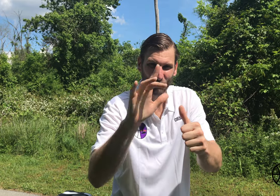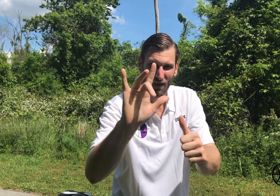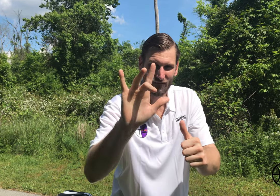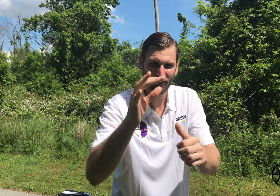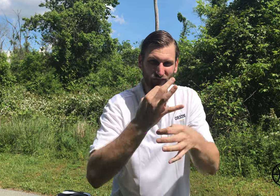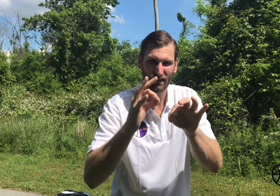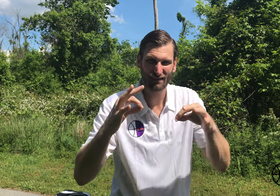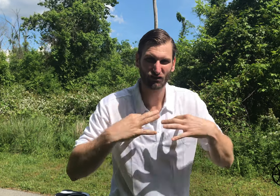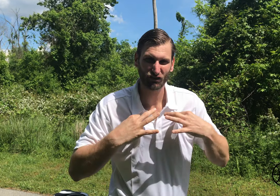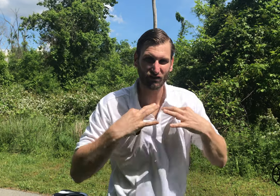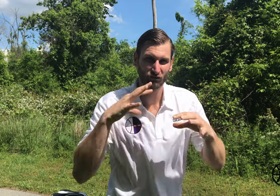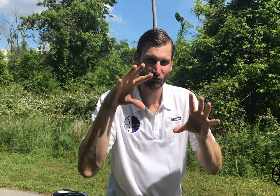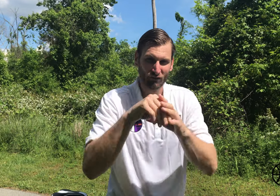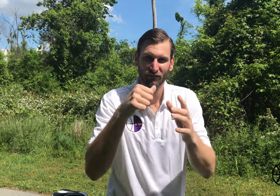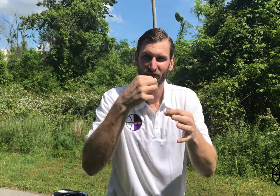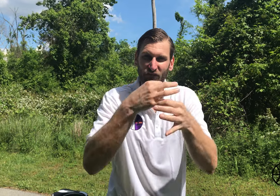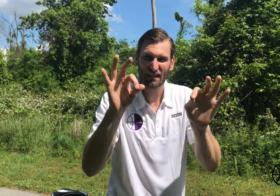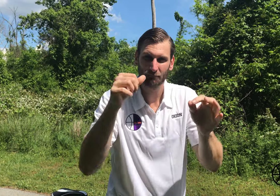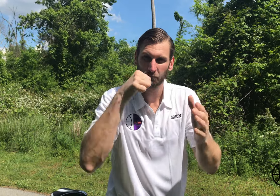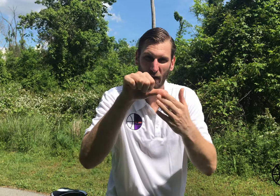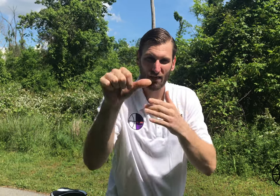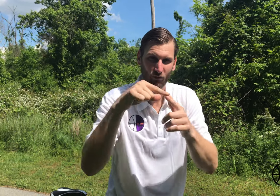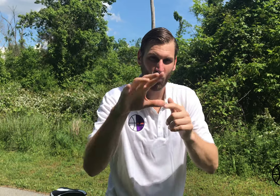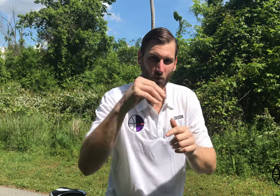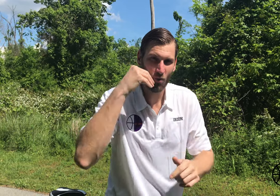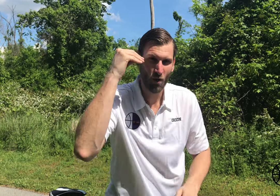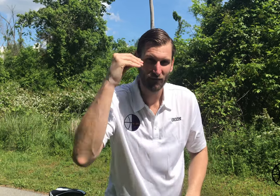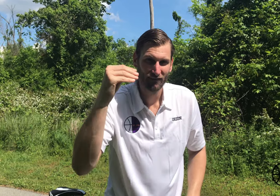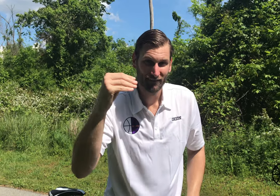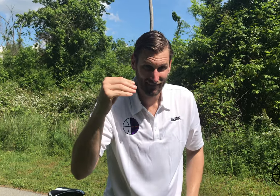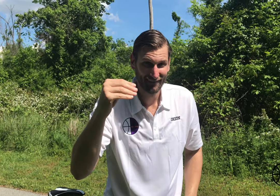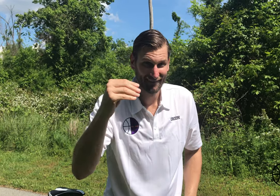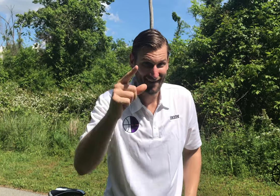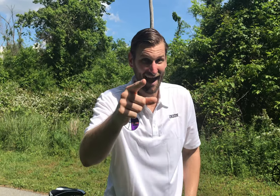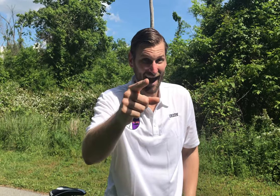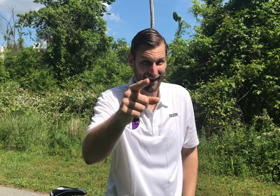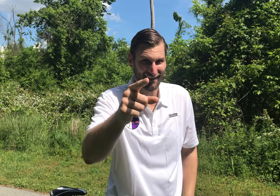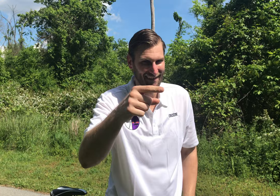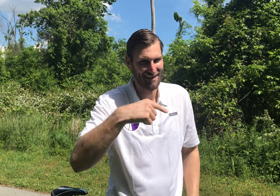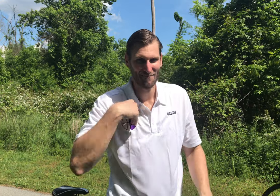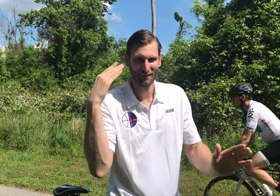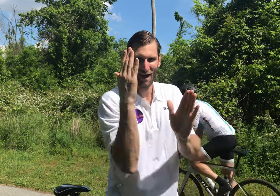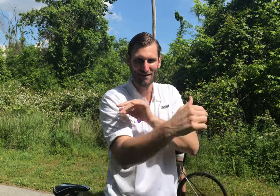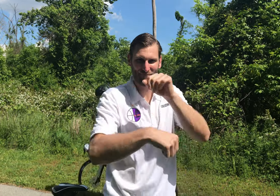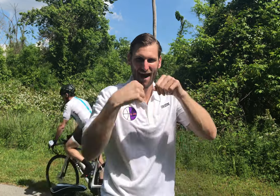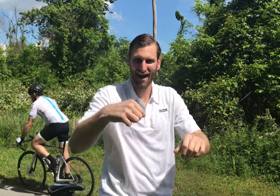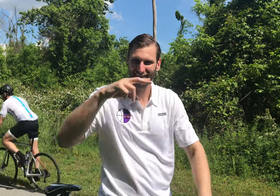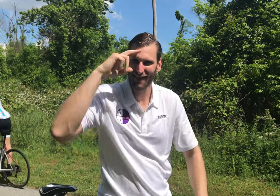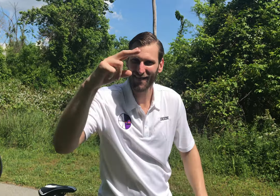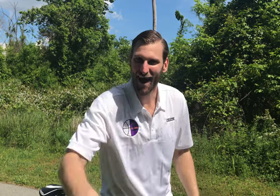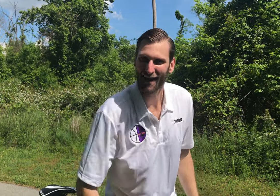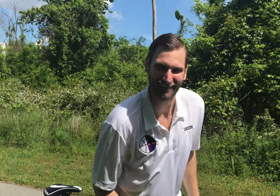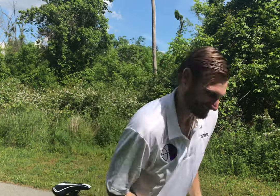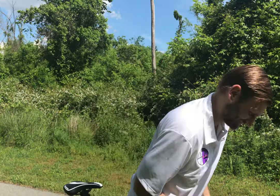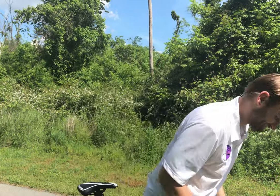online will get FREE t-shirt and mailed to your home. yeah, alright ill go back biking. see you later....